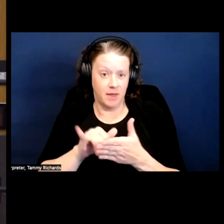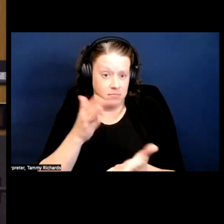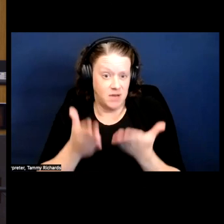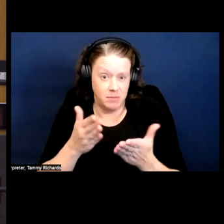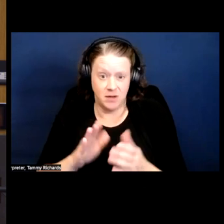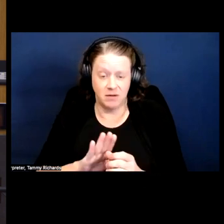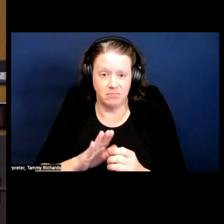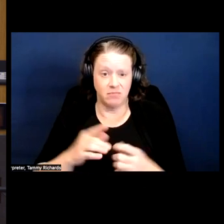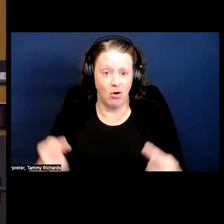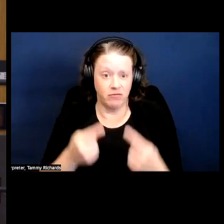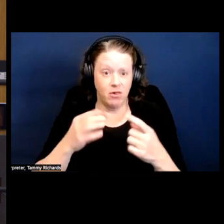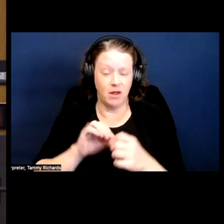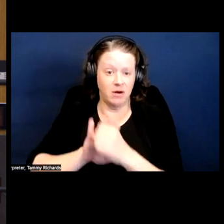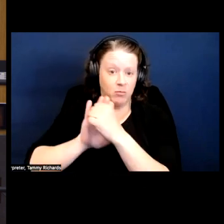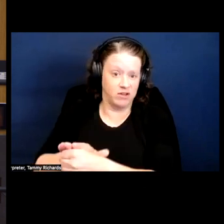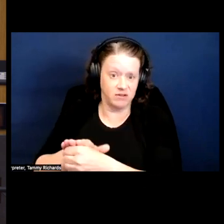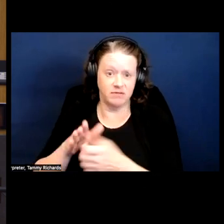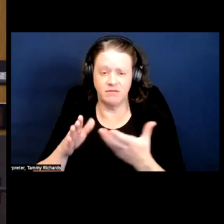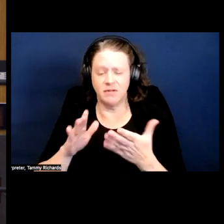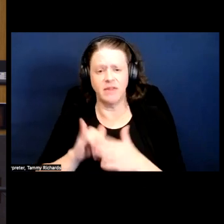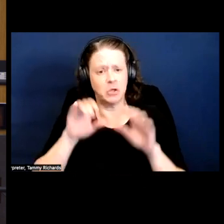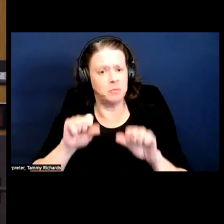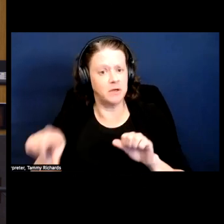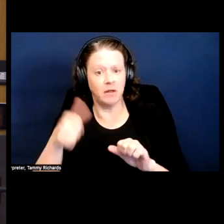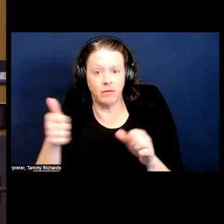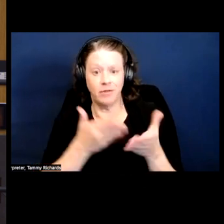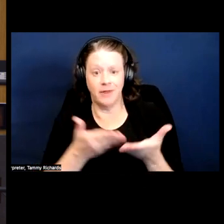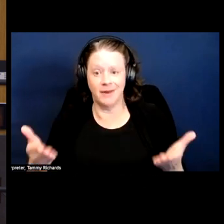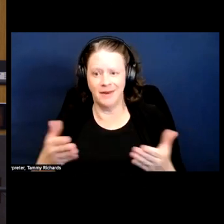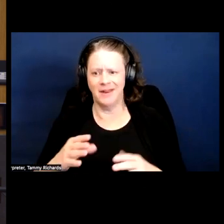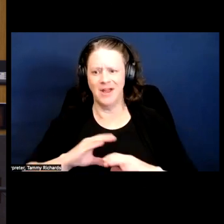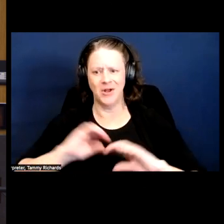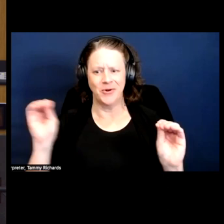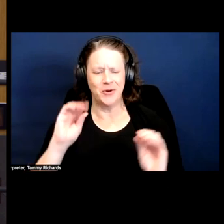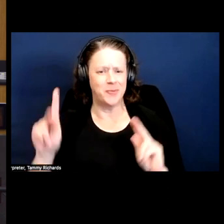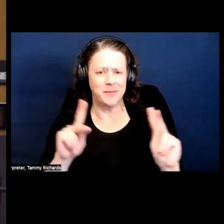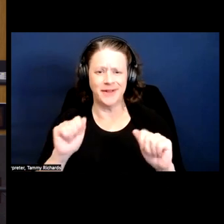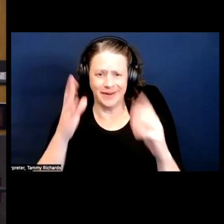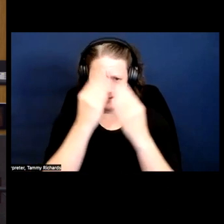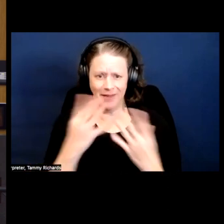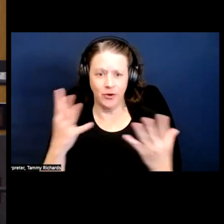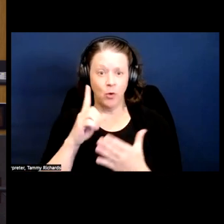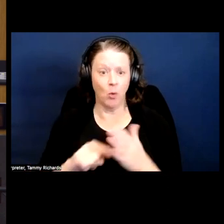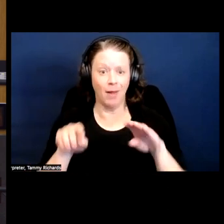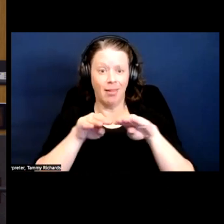oppressive I think is another thing. But, yeah, nobody can tell you what level of acceptable is.